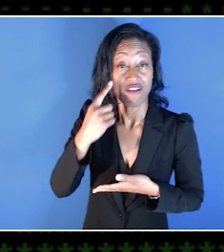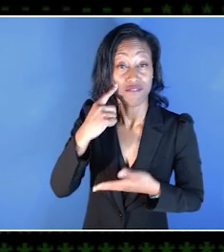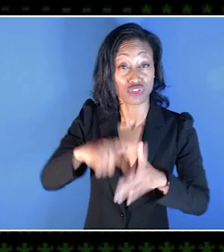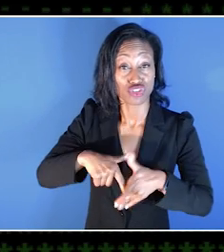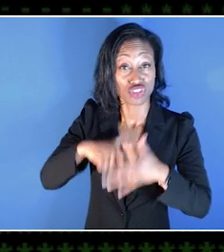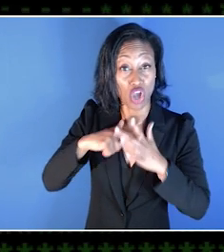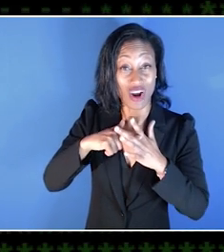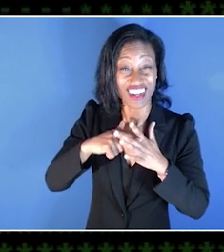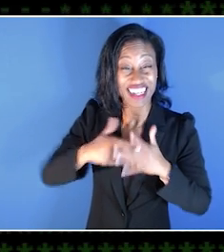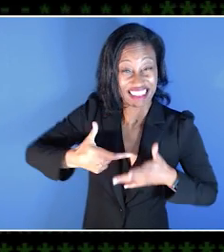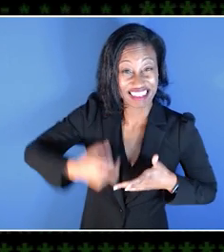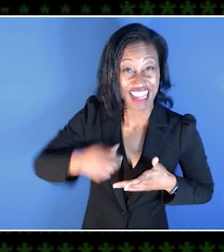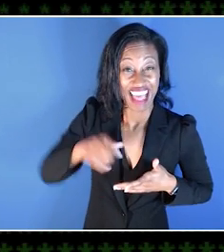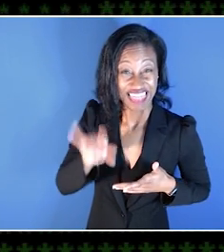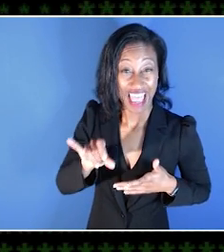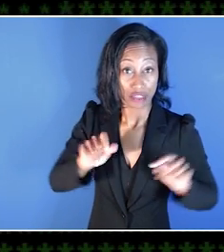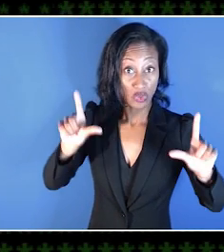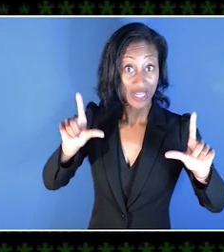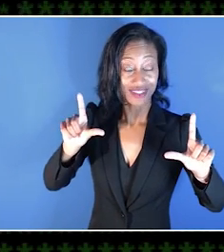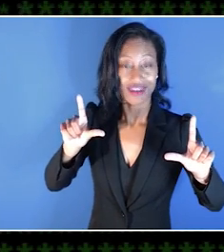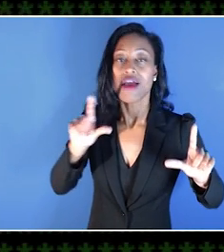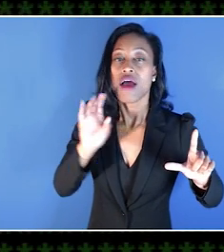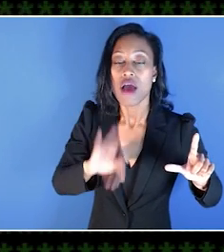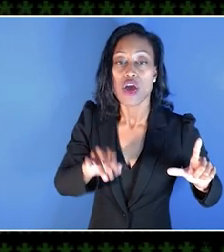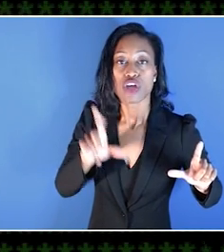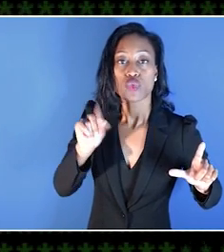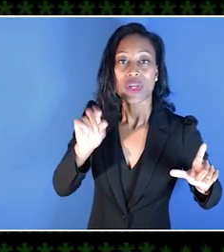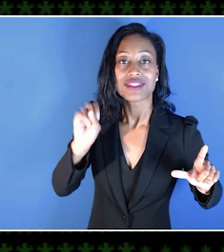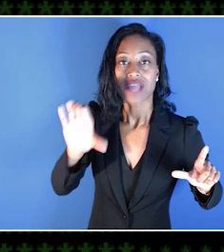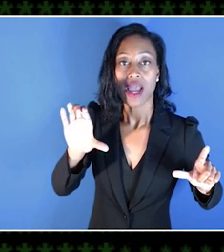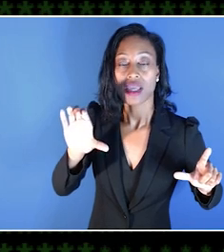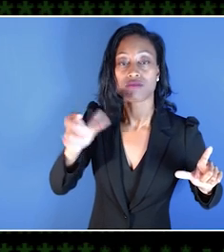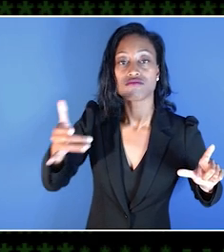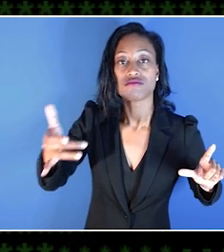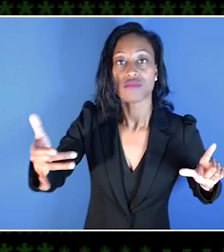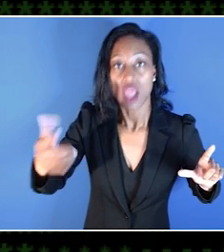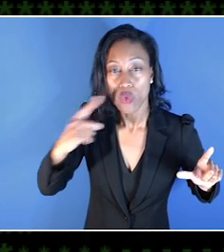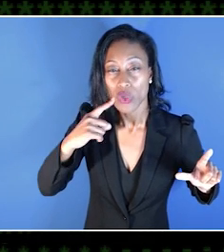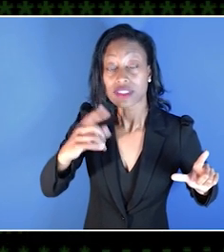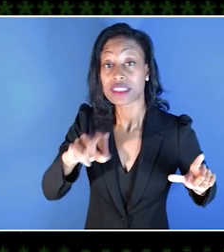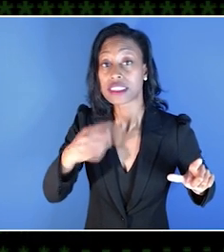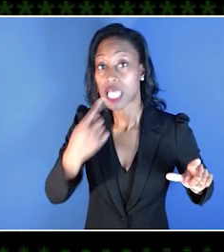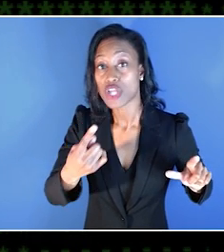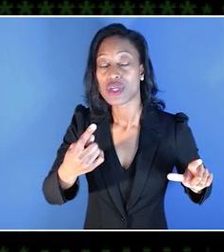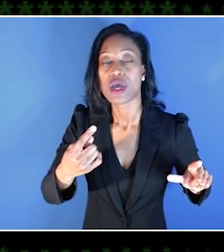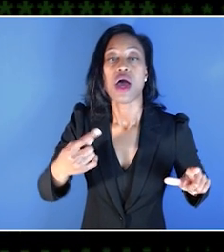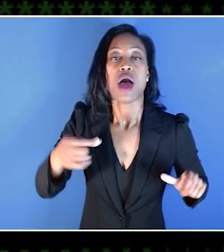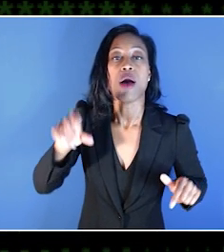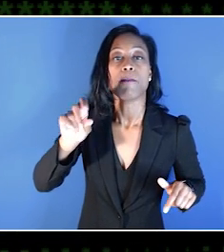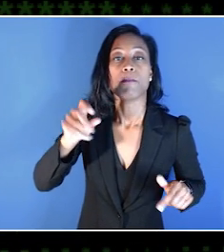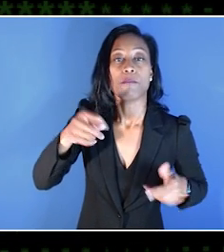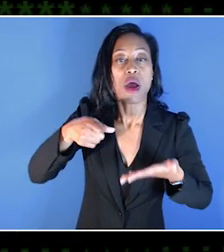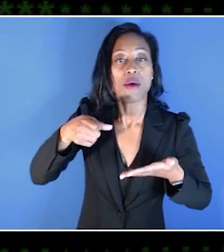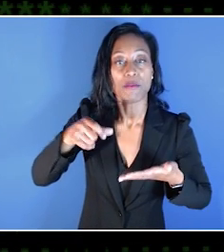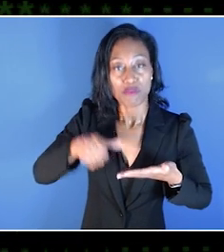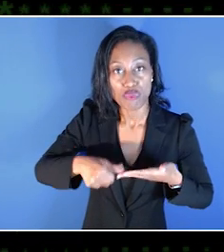Then after like 20 seconds, the game will tell you, "Press A to start." So if you press A to start at that point,